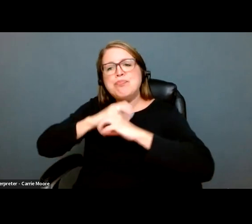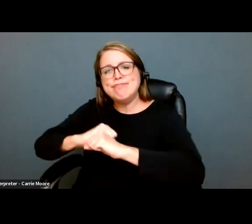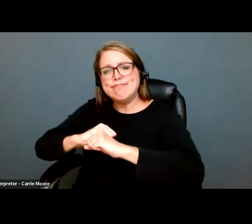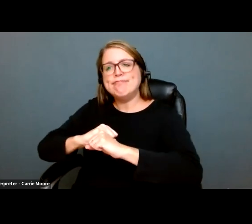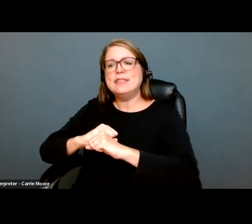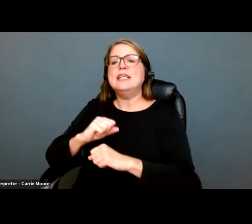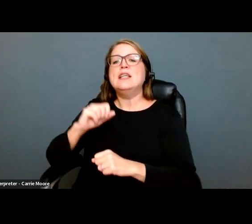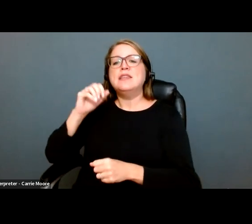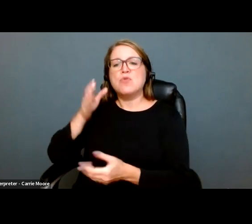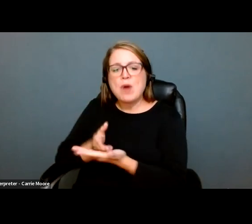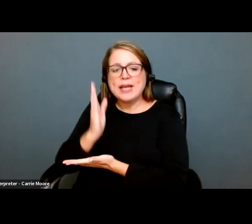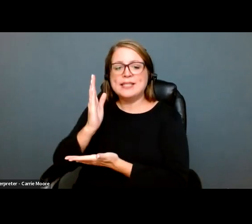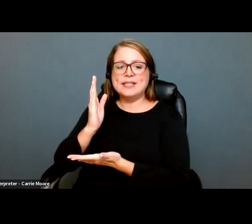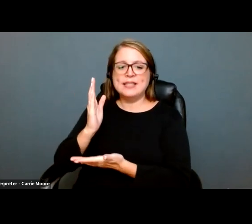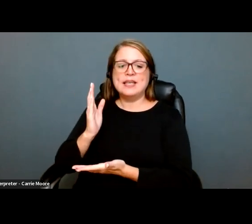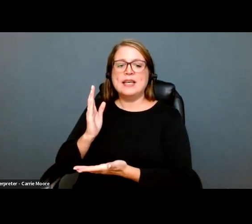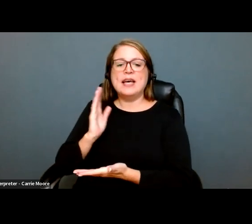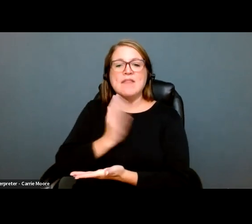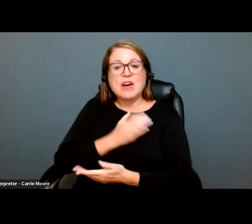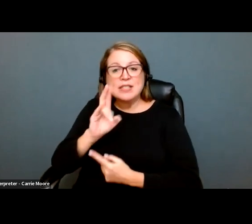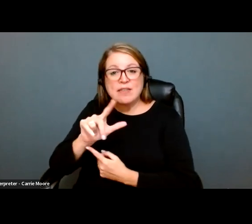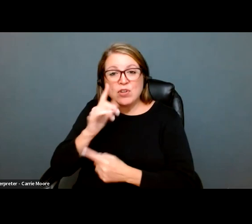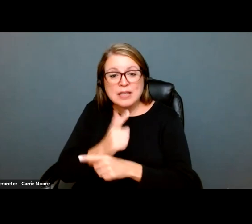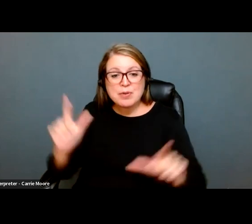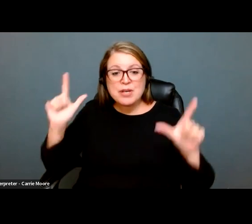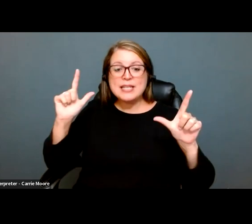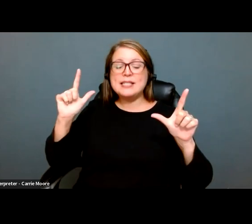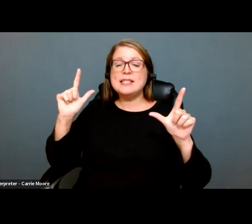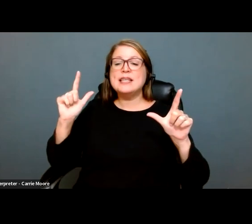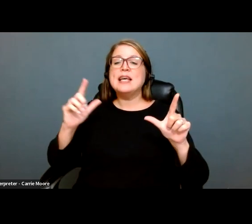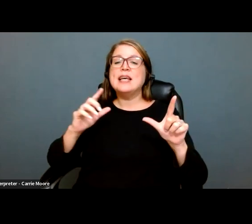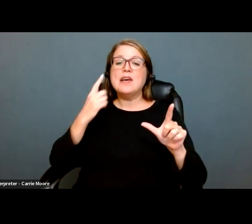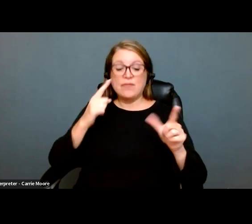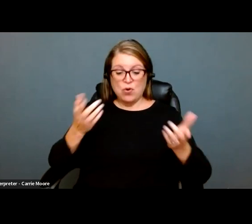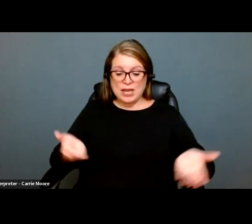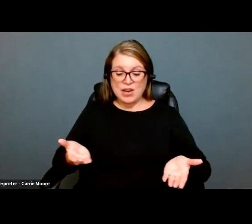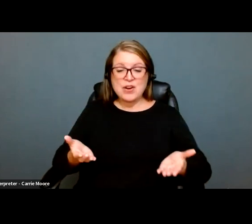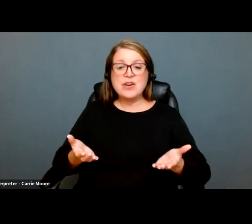Oregoners, educators, and voters to protect democracy, civil war, liberties and civil rights for all across our state and country. and country. Thank you for being part of our 22 annual meeting.